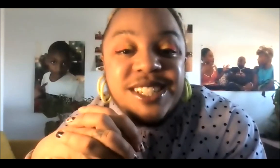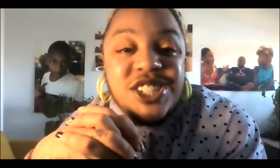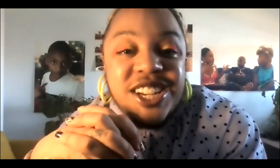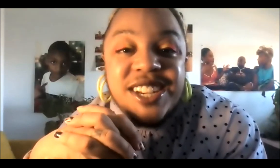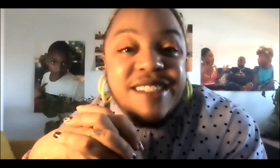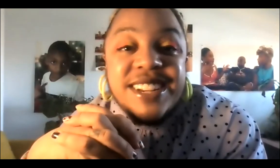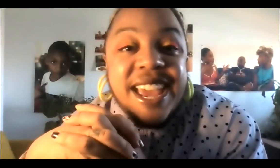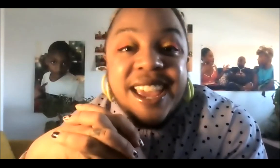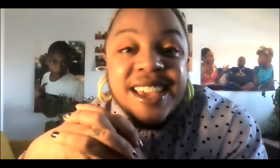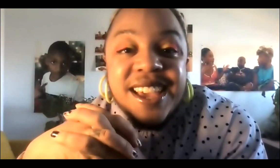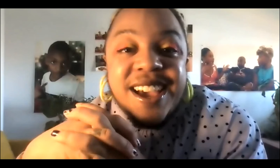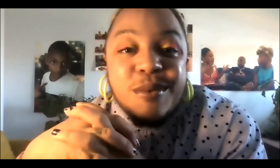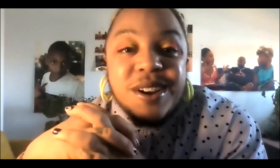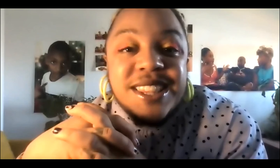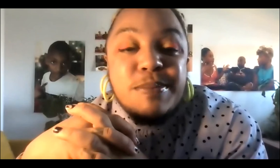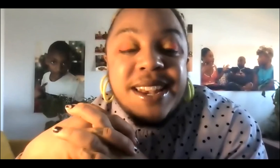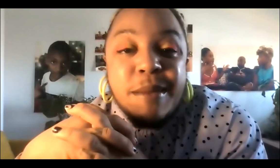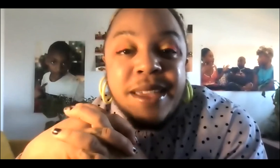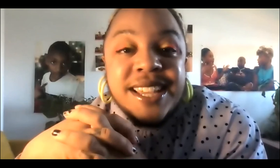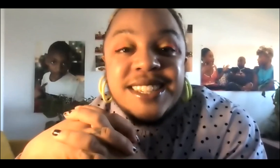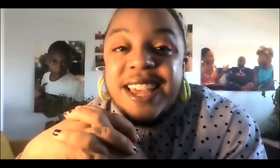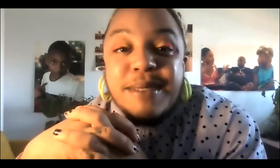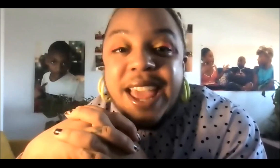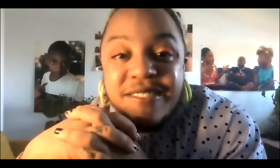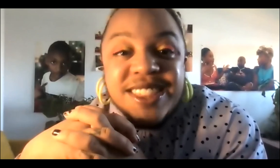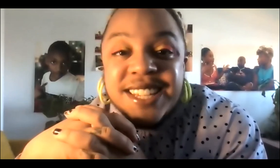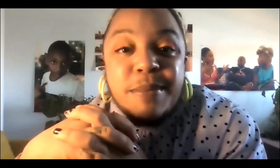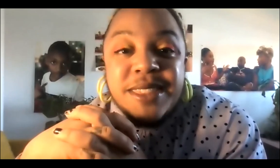is changing every day. We're in this pandemic, I mean, everything is up in